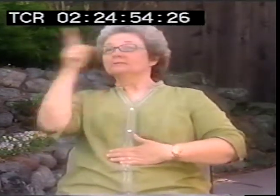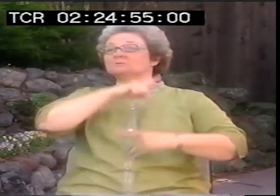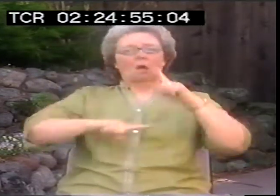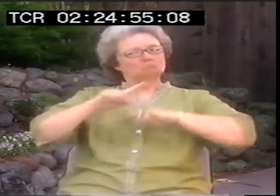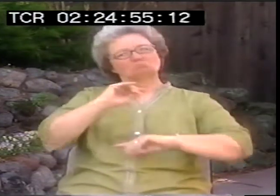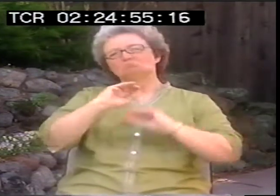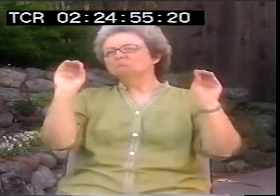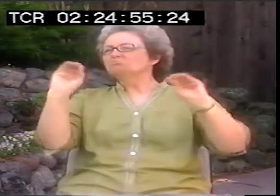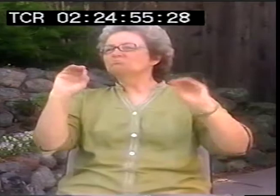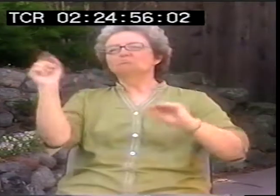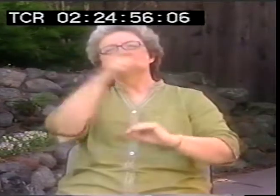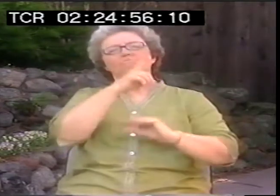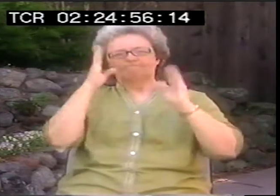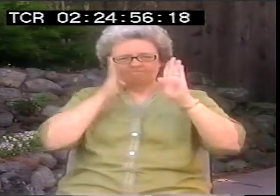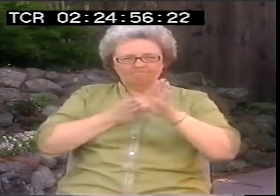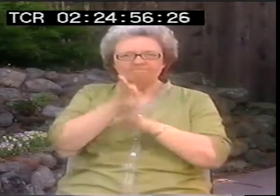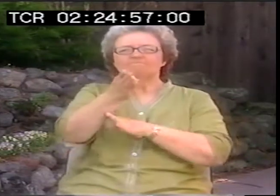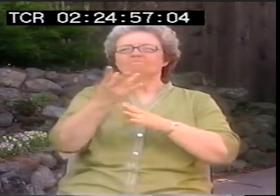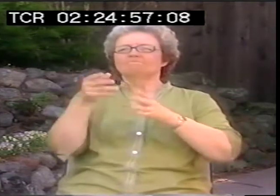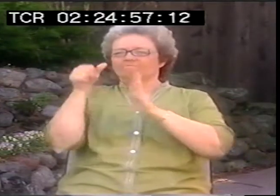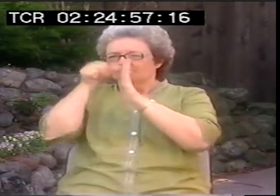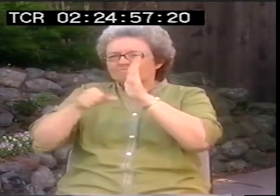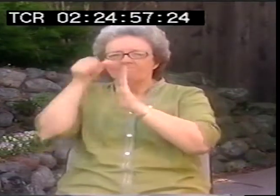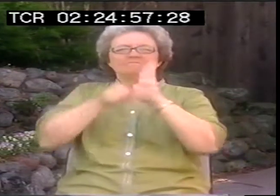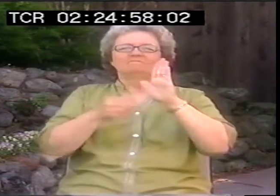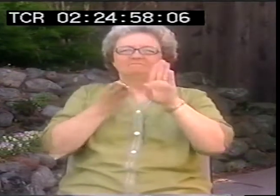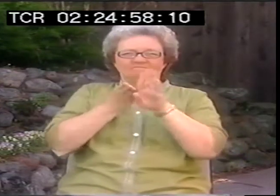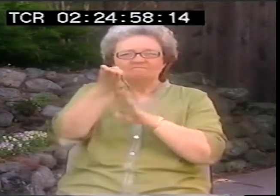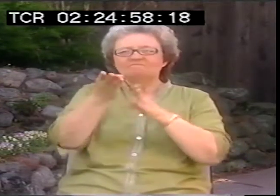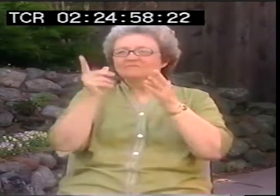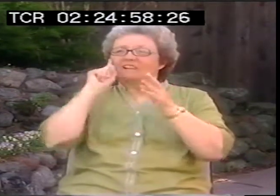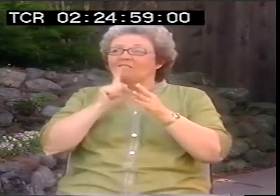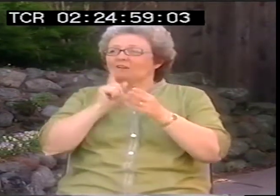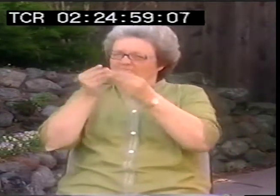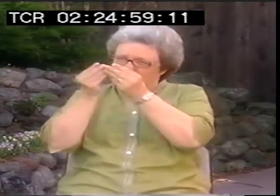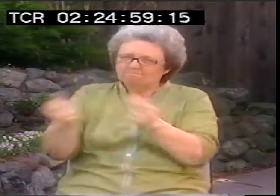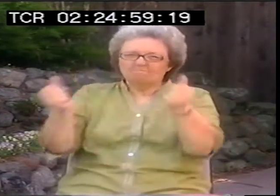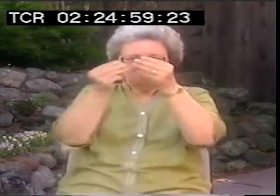They look very distinguished. None of them knows how to sign. They're surgeons.